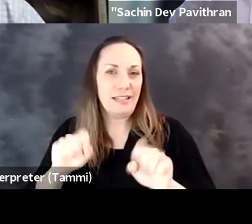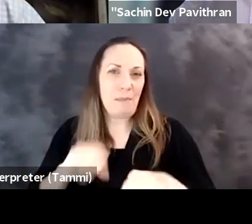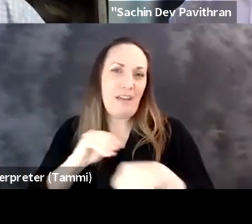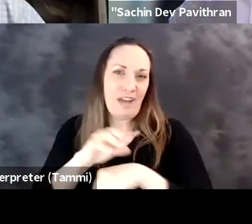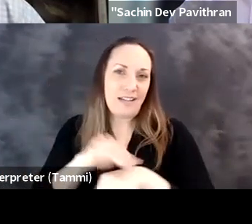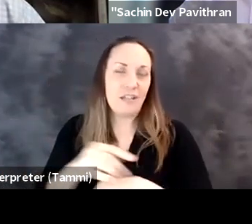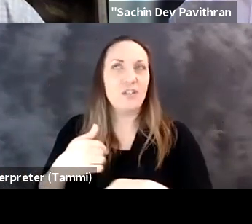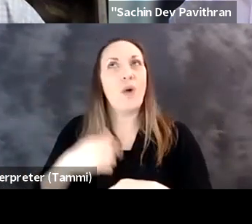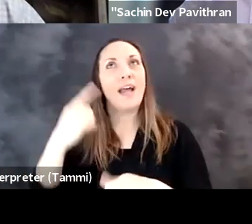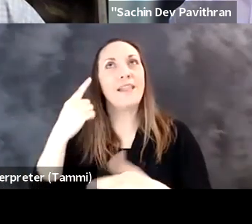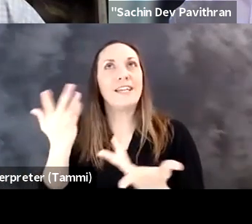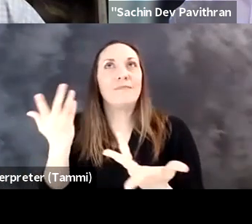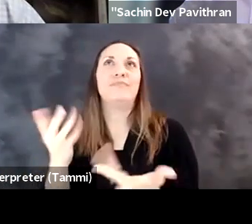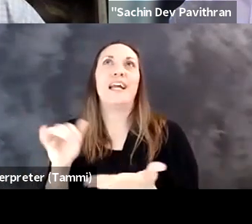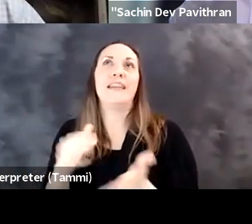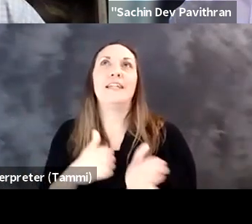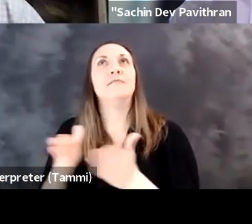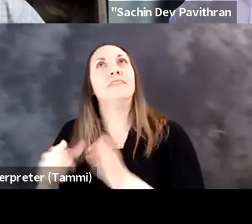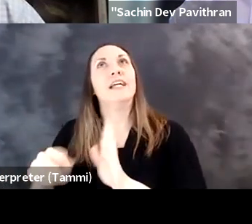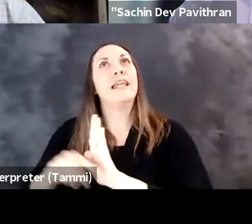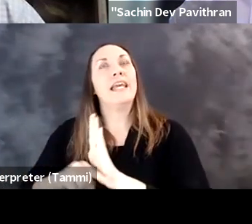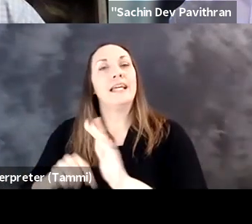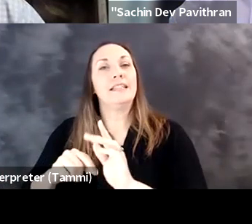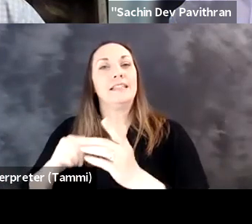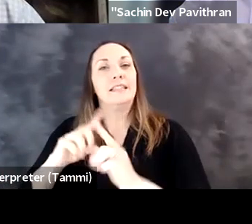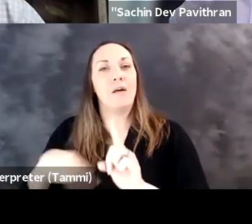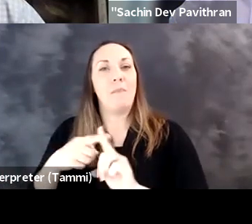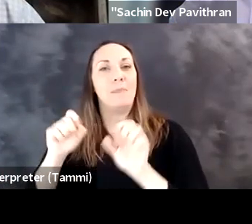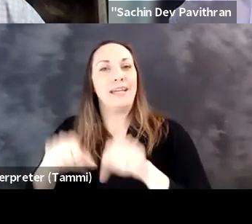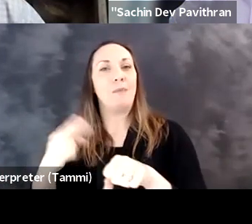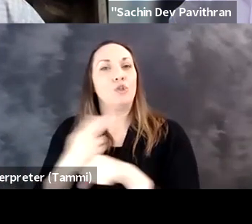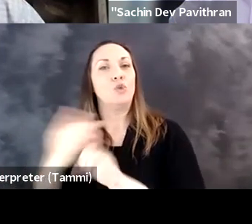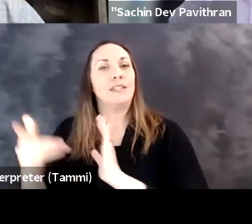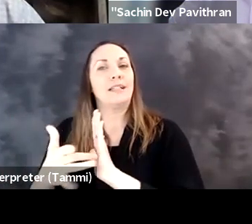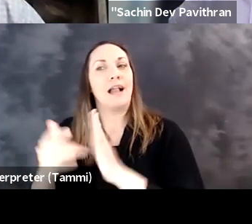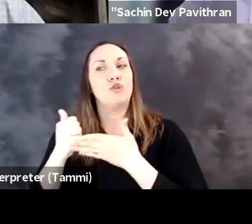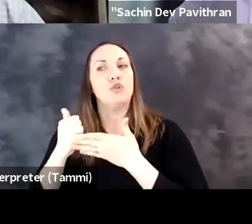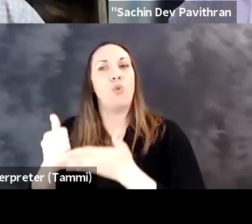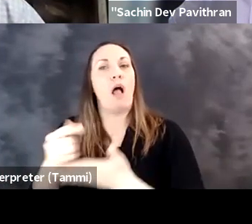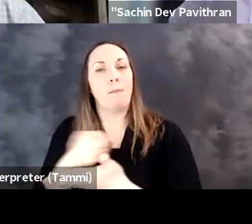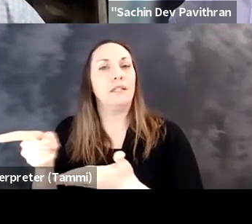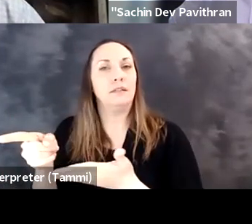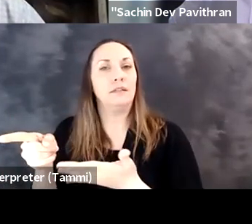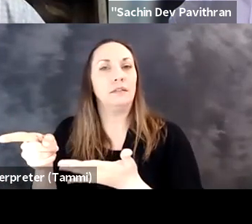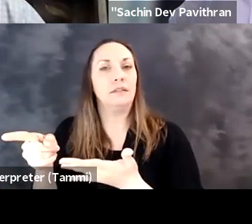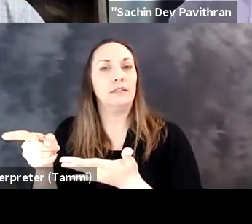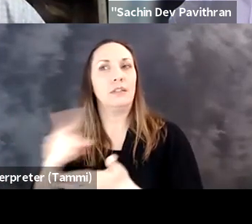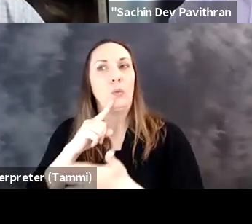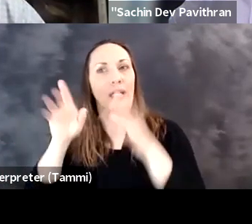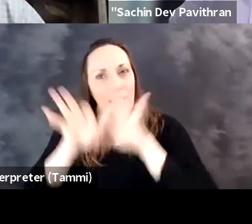our decision making. So I think that I'm quite excited about